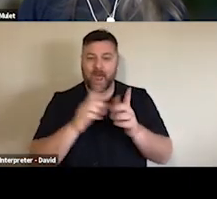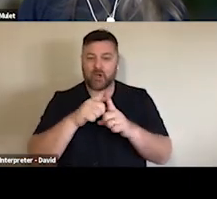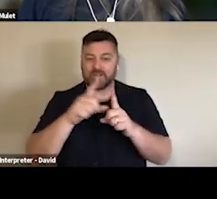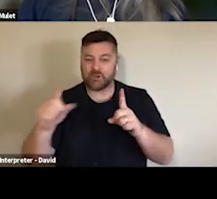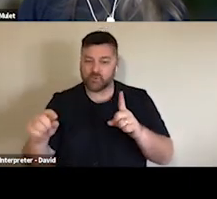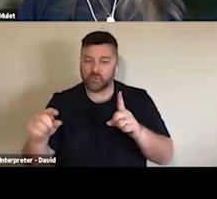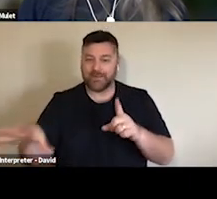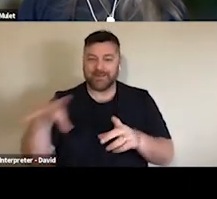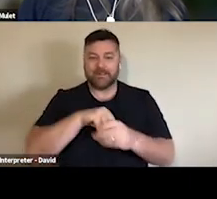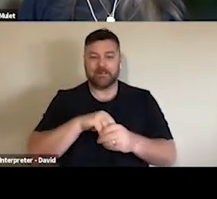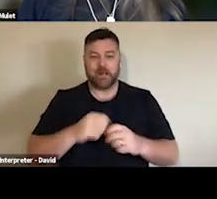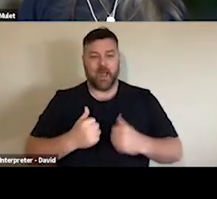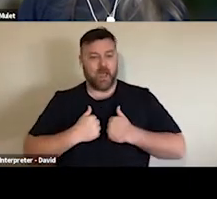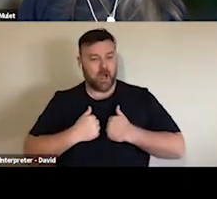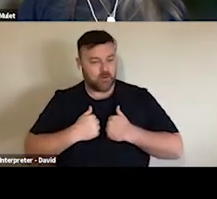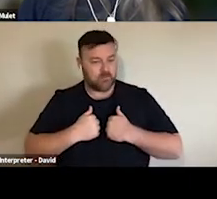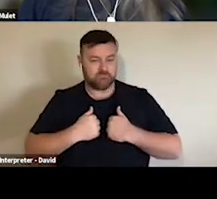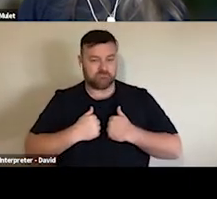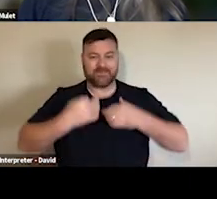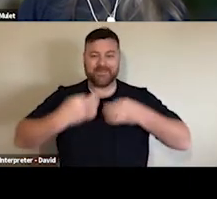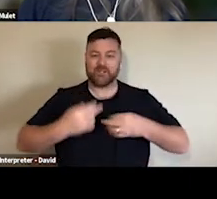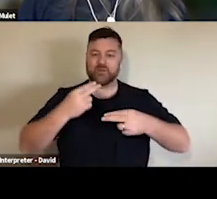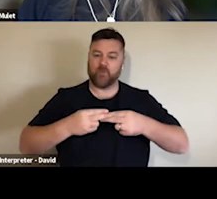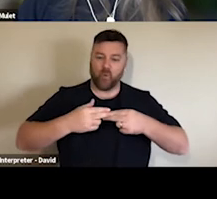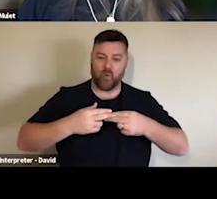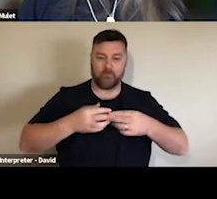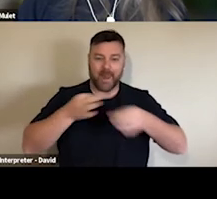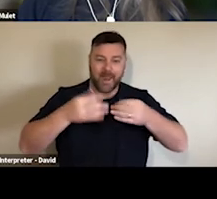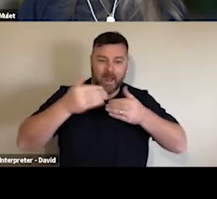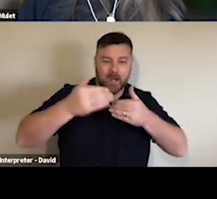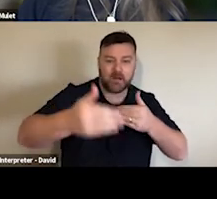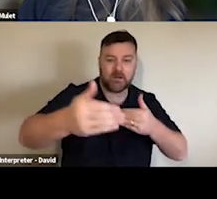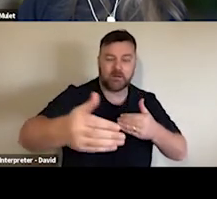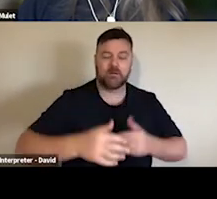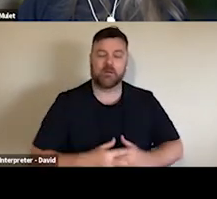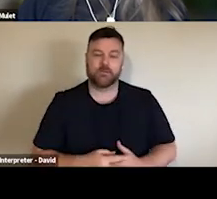and it's a hodgepodge of content and of course people are overwhelmed with choice. There's so much.